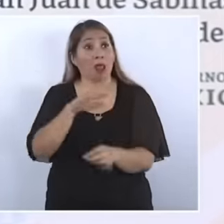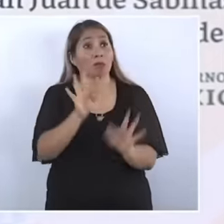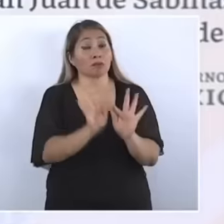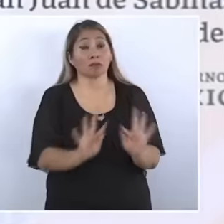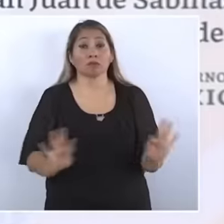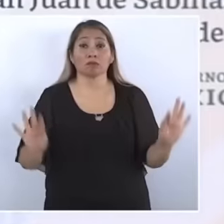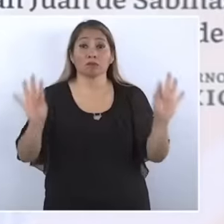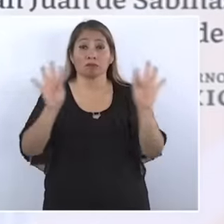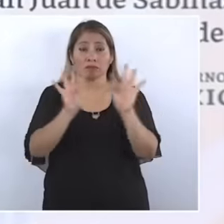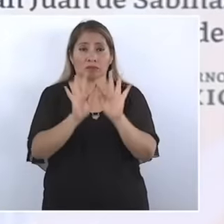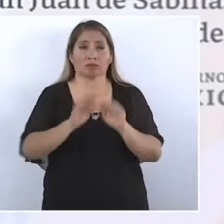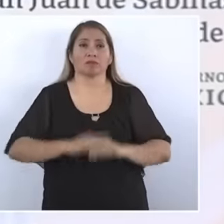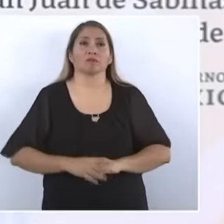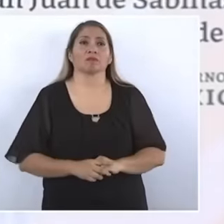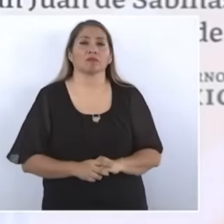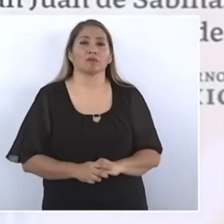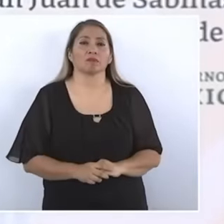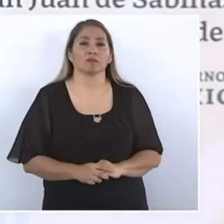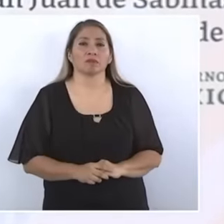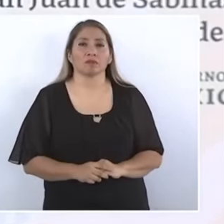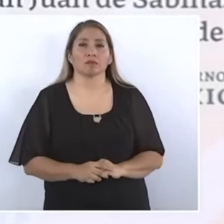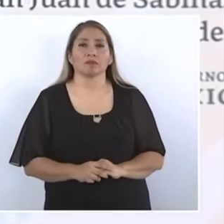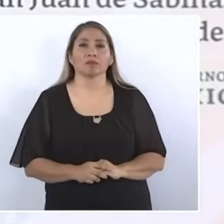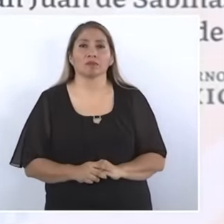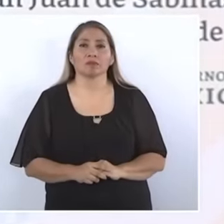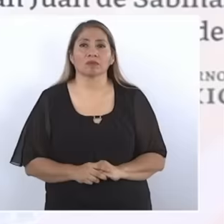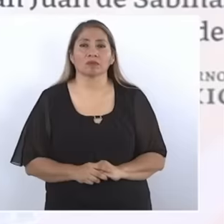symbolic place start